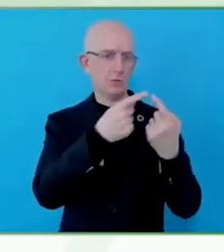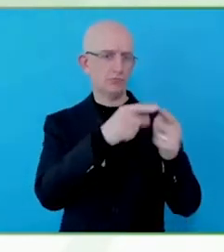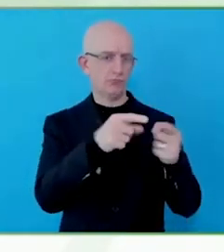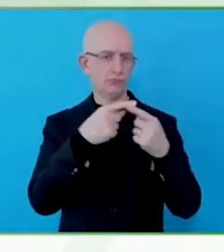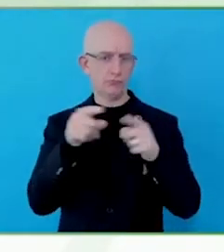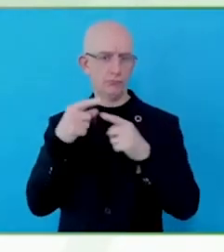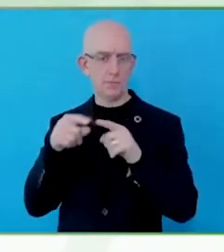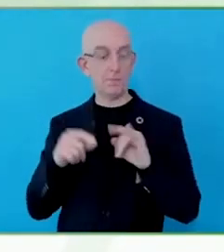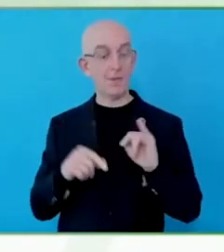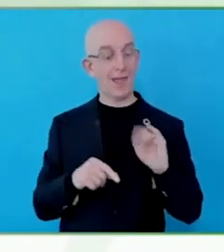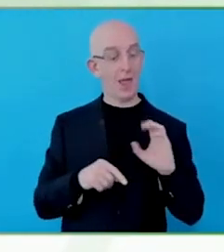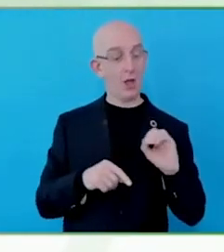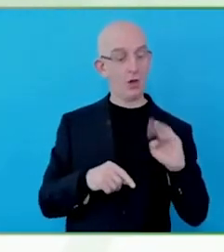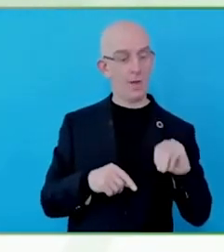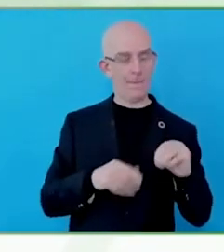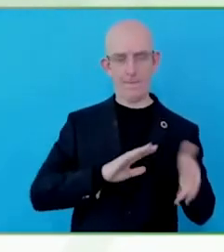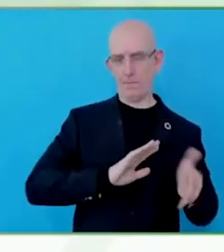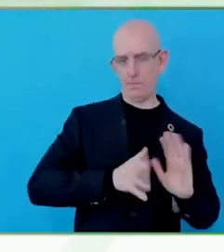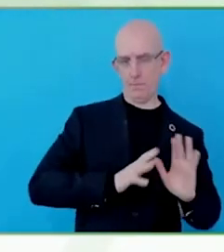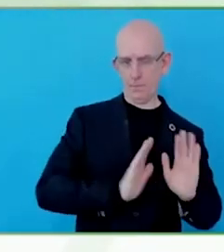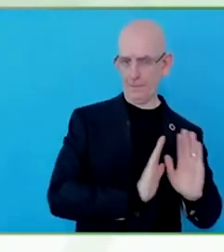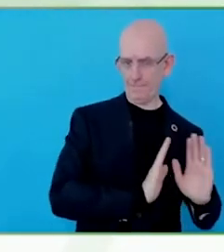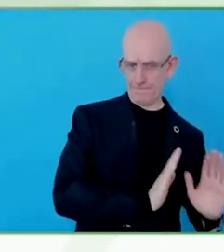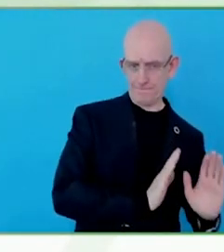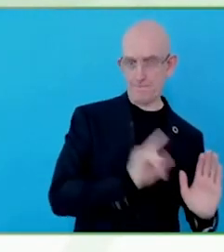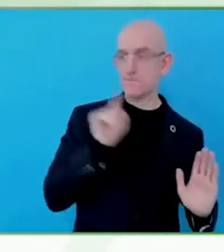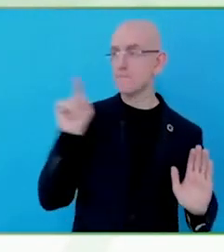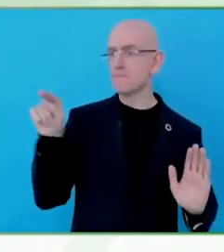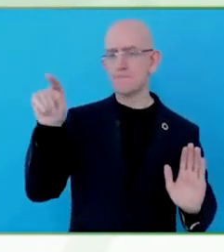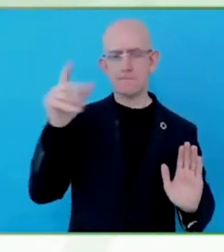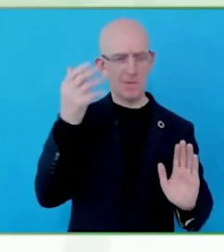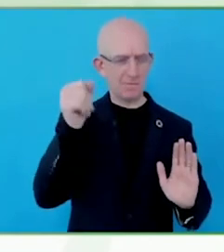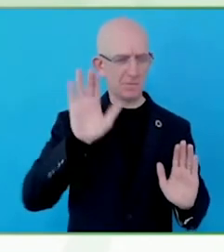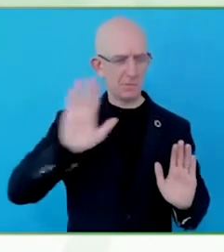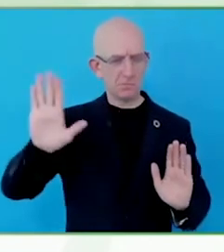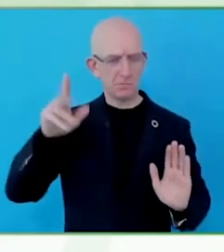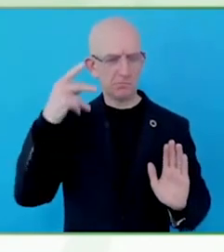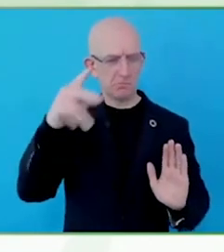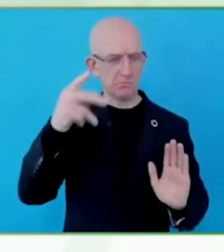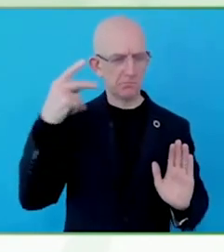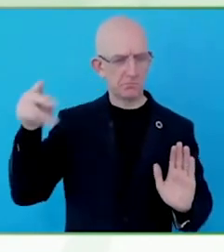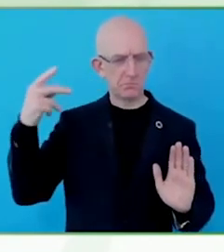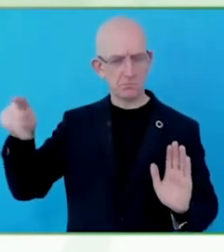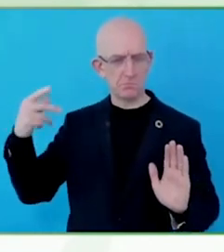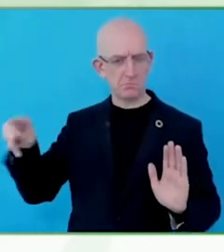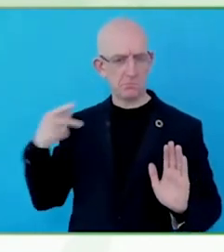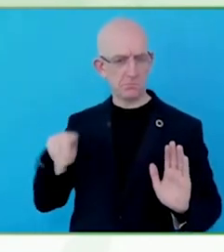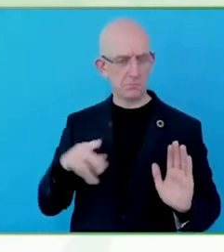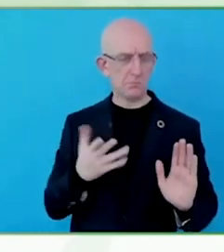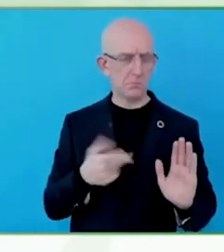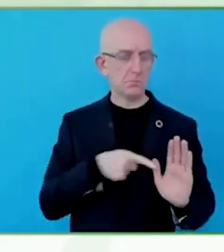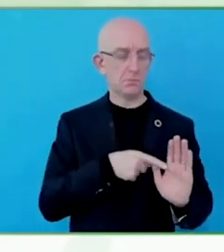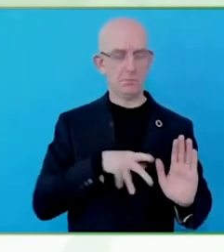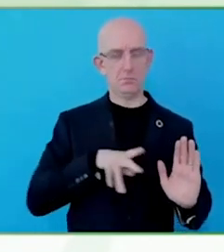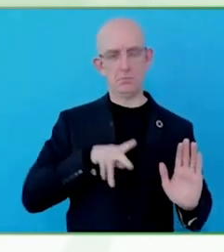Governments also have a very important task in this area.